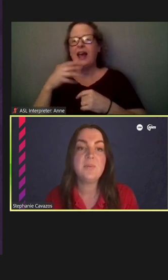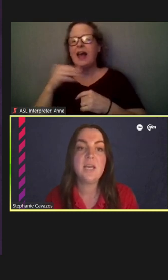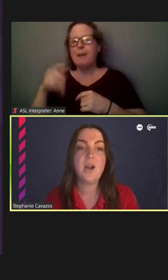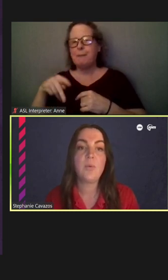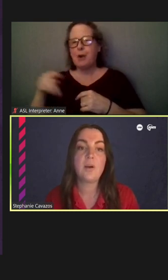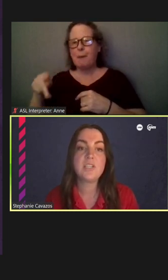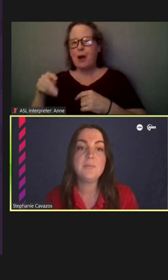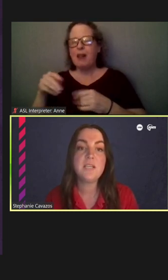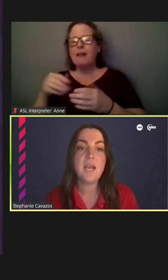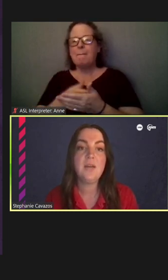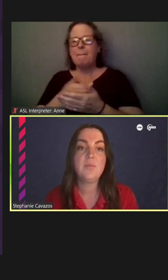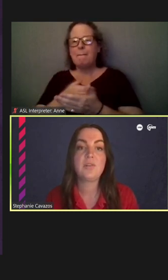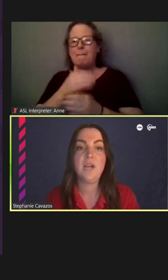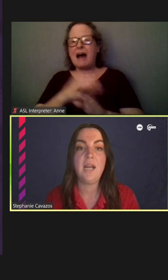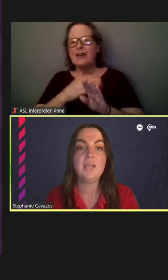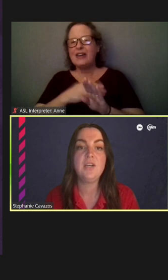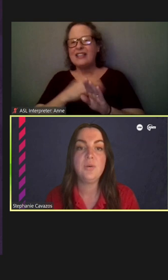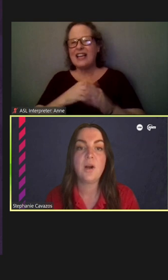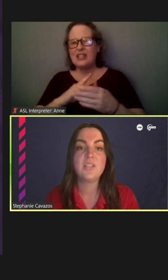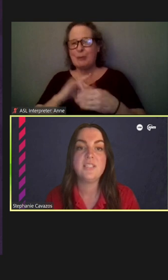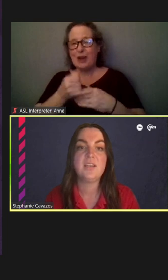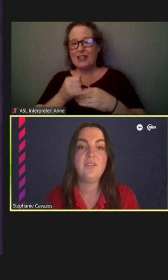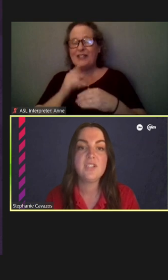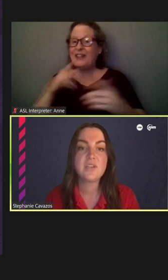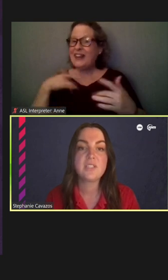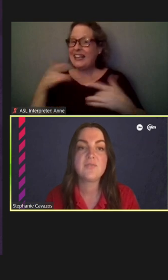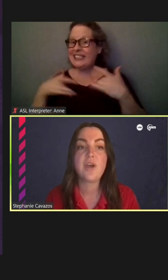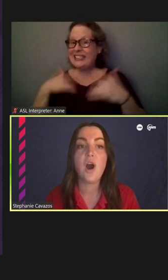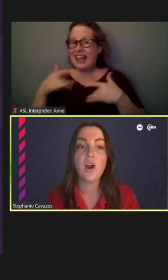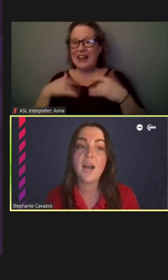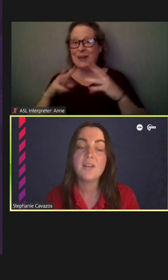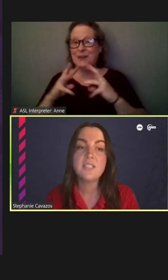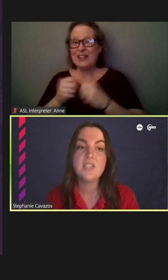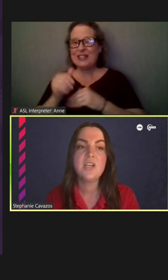to begin our workshop tonight. We're creating new Artistic Features for the Argyle station